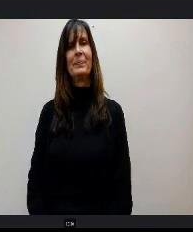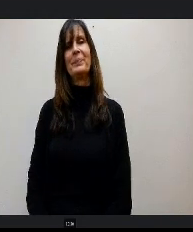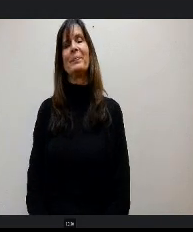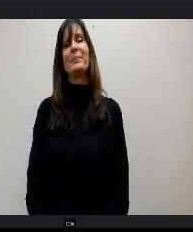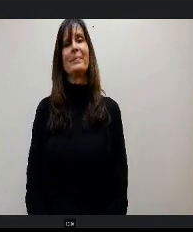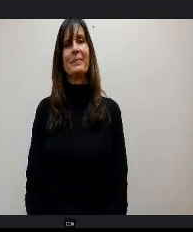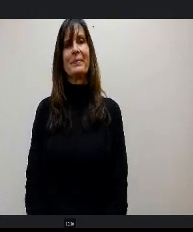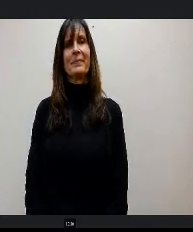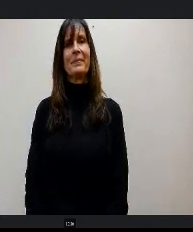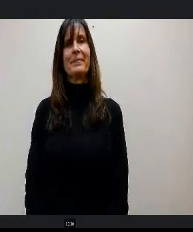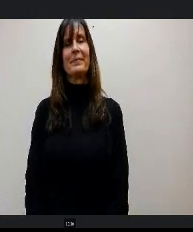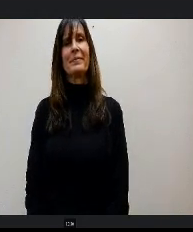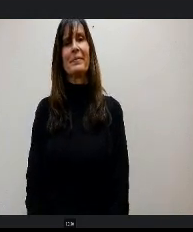Do we have questions or comments from the board?